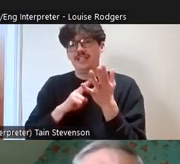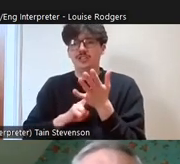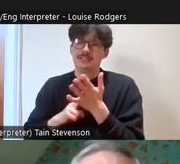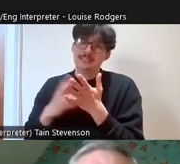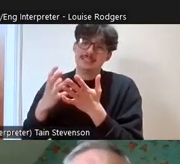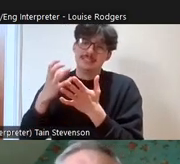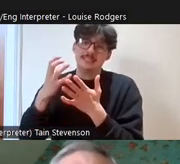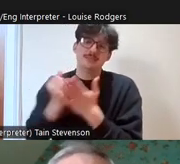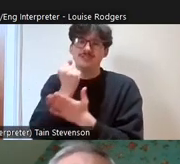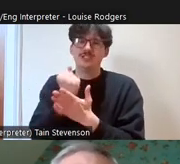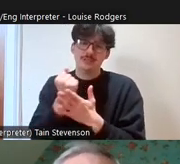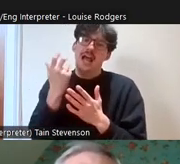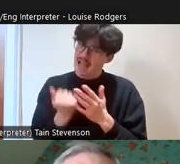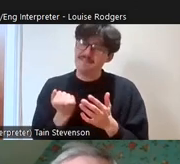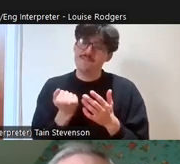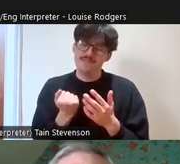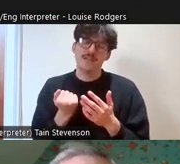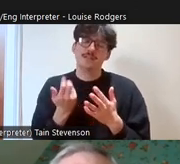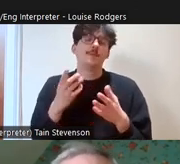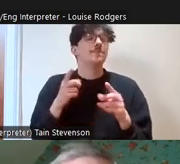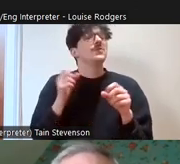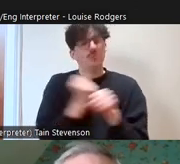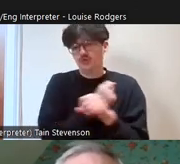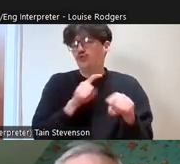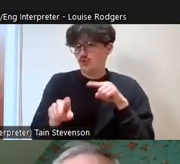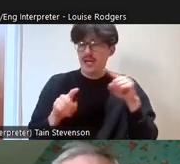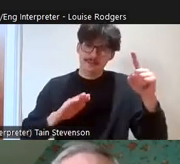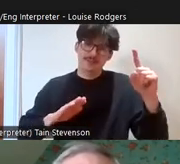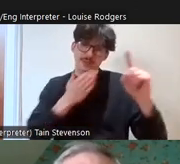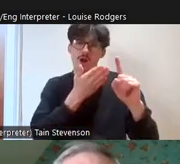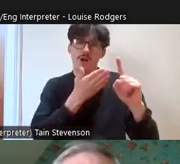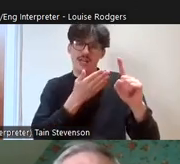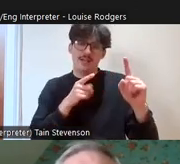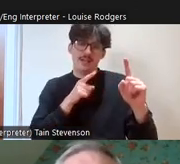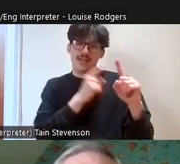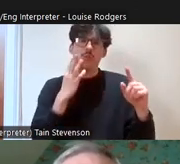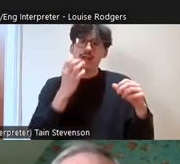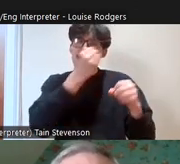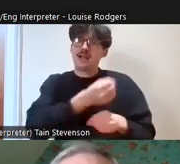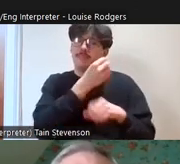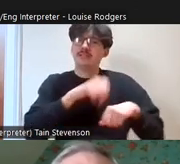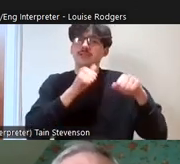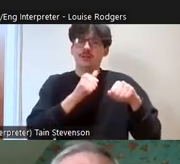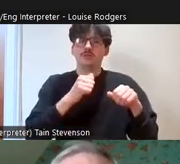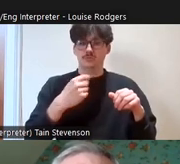from anyone but we do target, once the campaign's going, we're targeting,